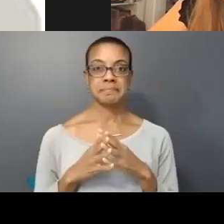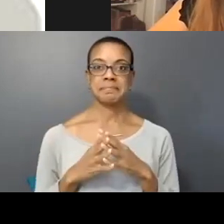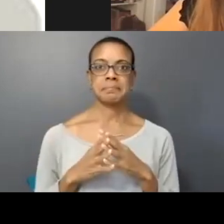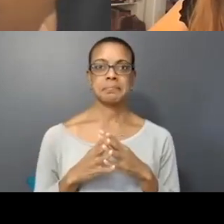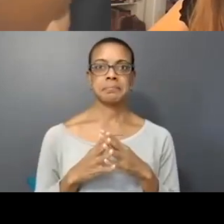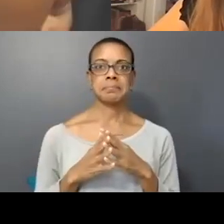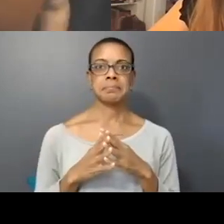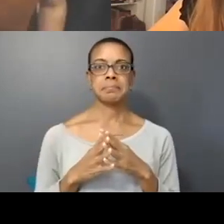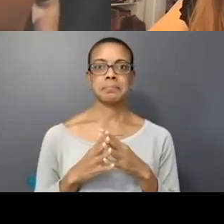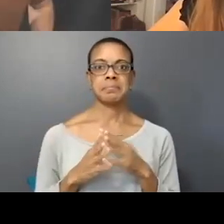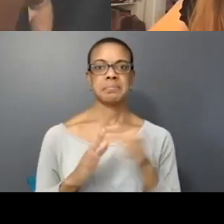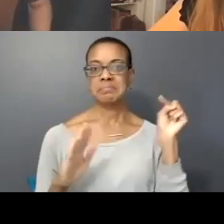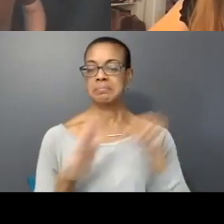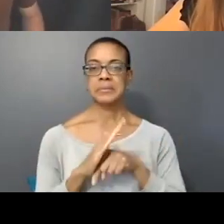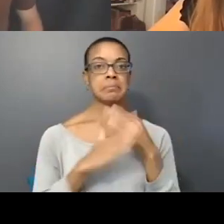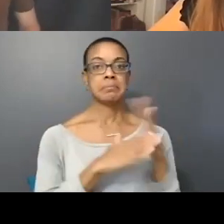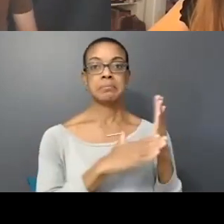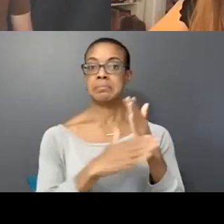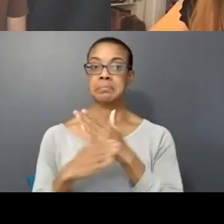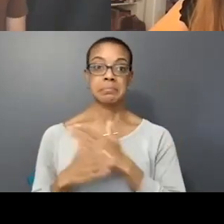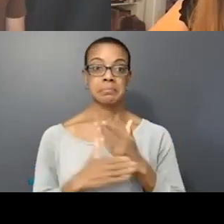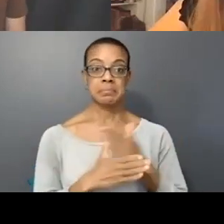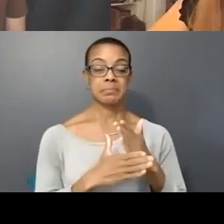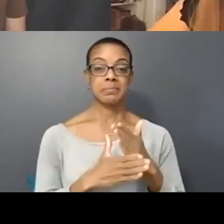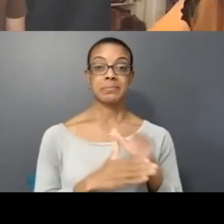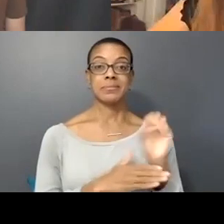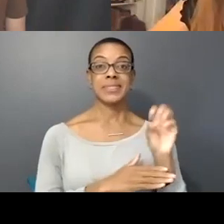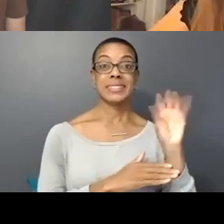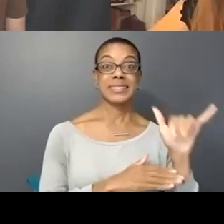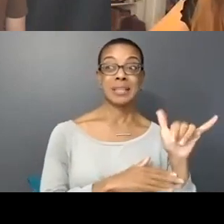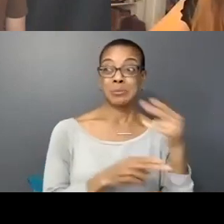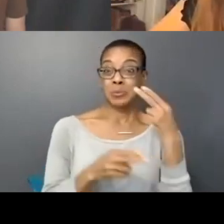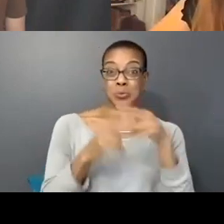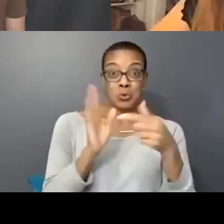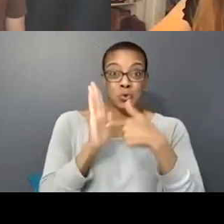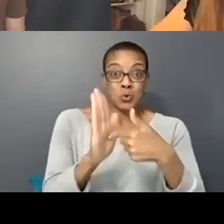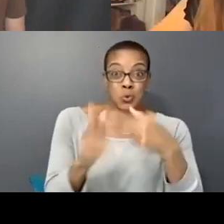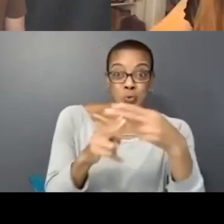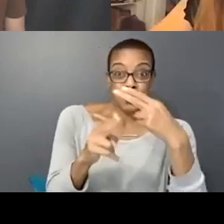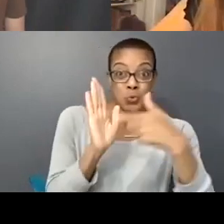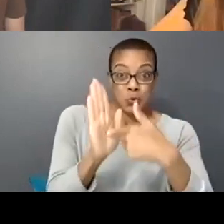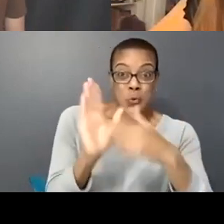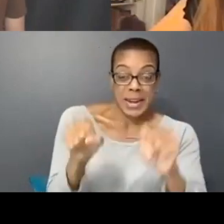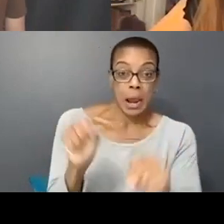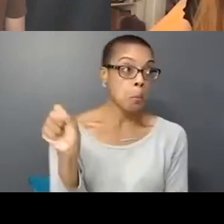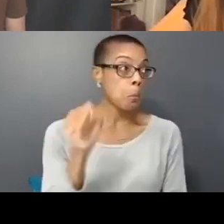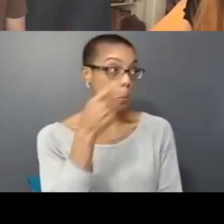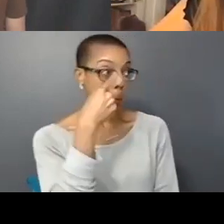So I think, can I quickly show something before that? Yeah of course yeah. I can't realize like somebody made a rookie mistake.